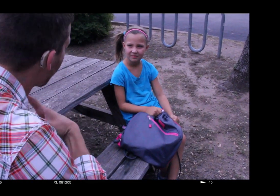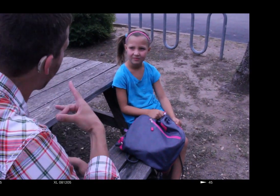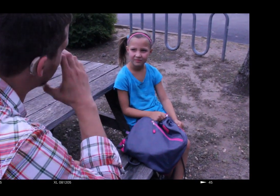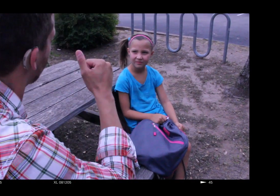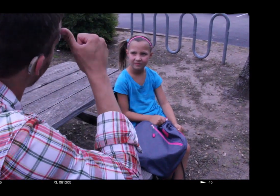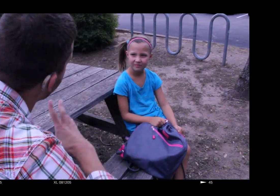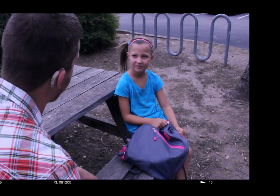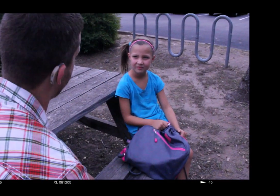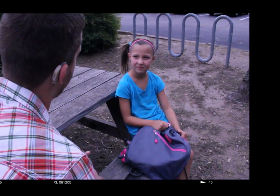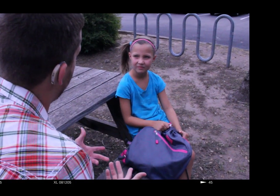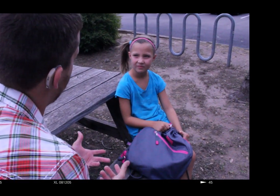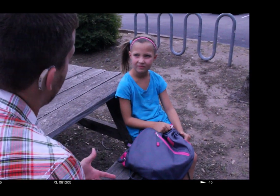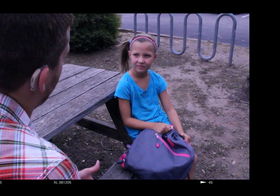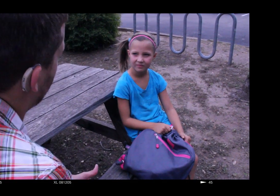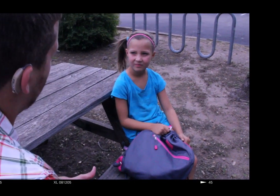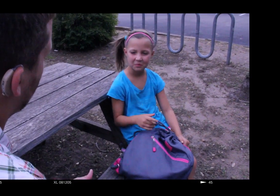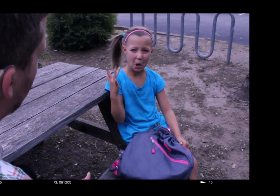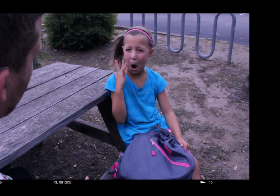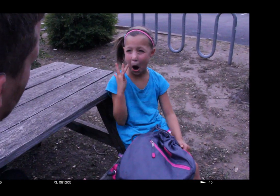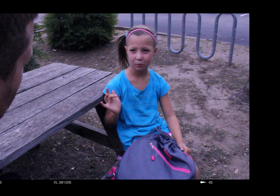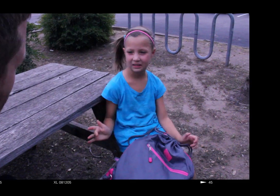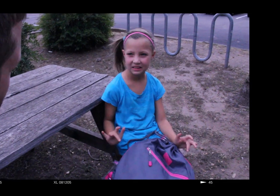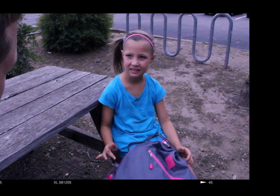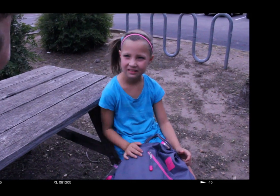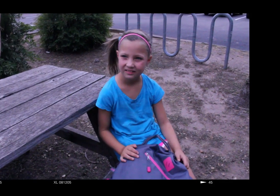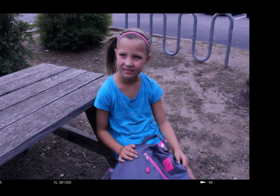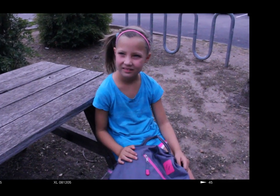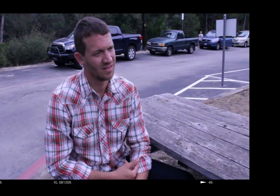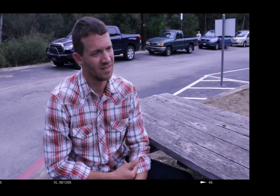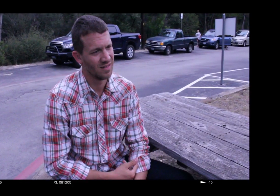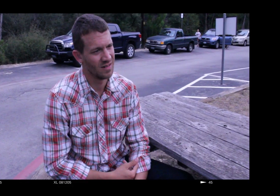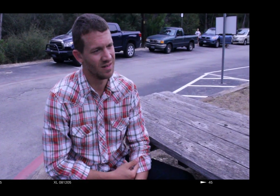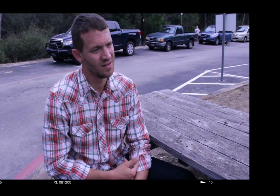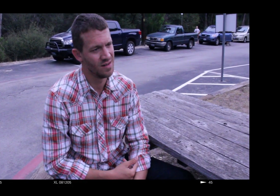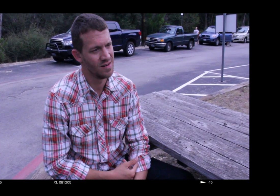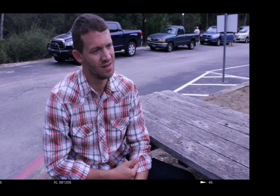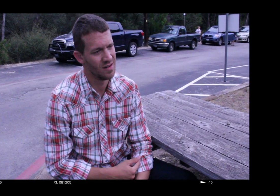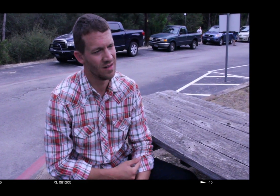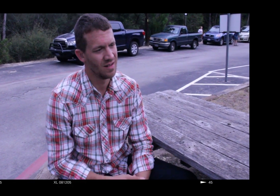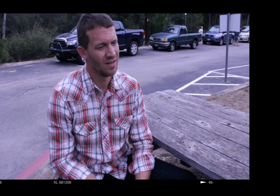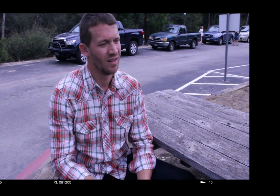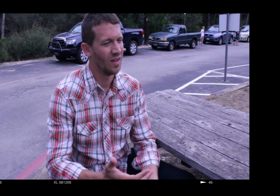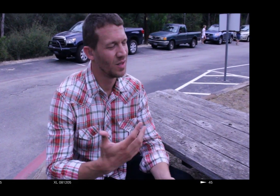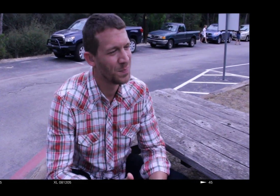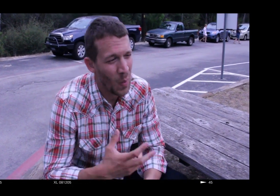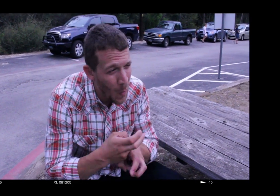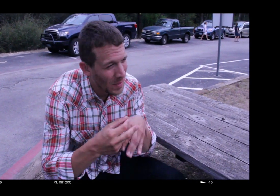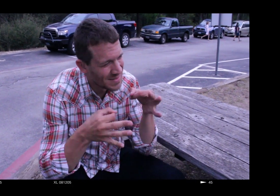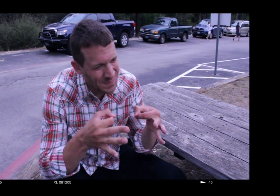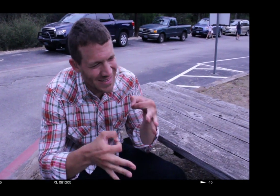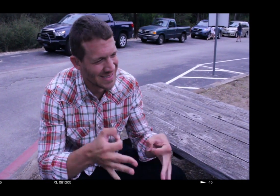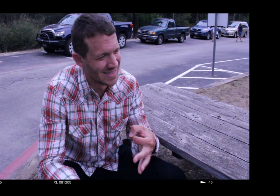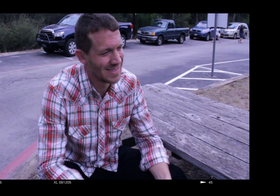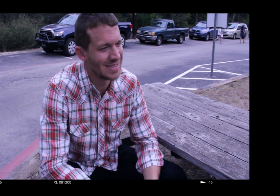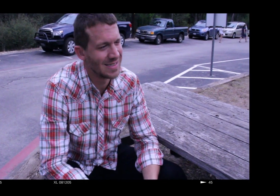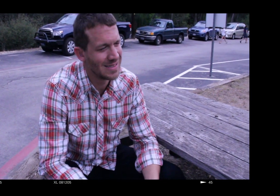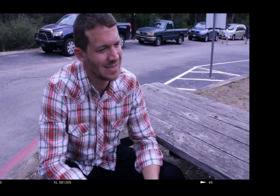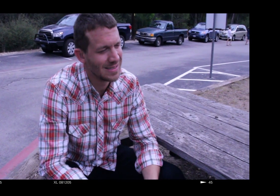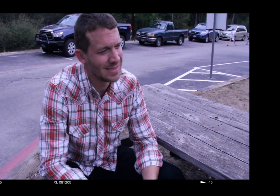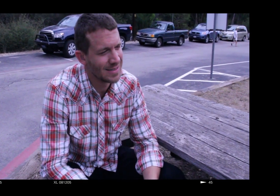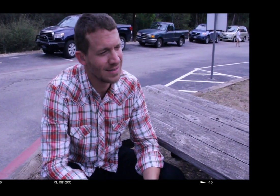Gross!